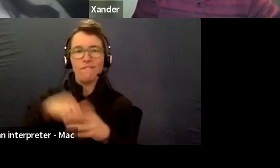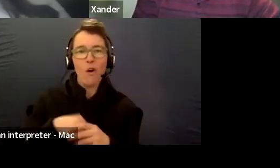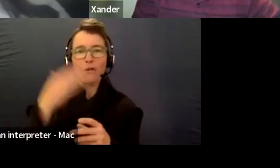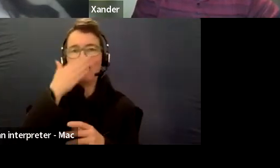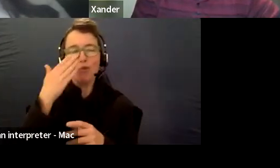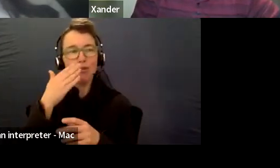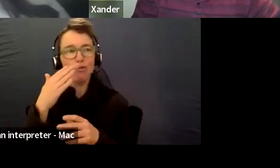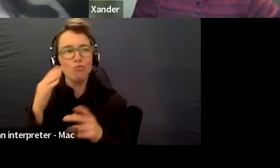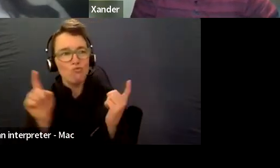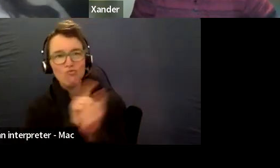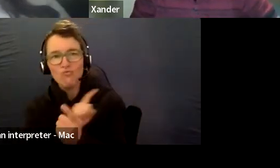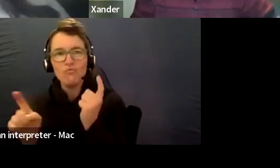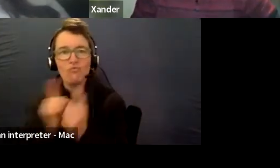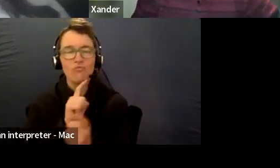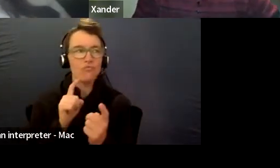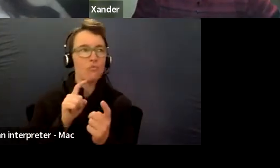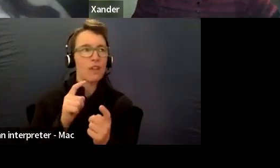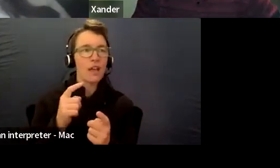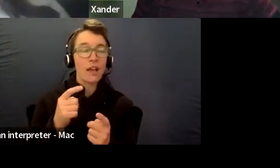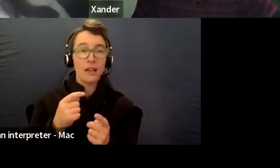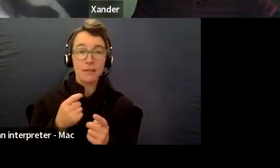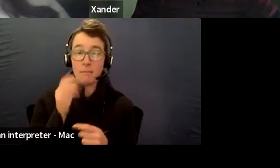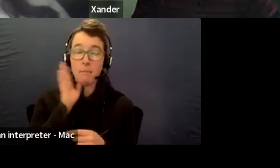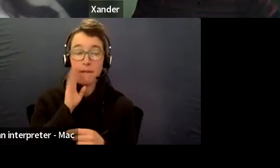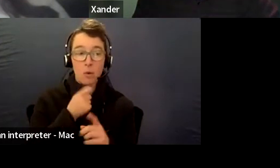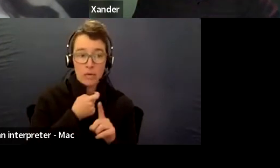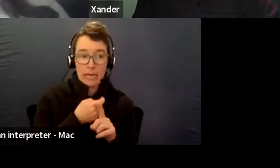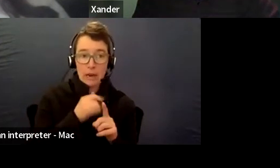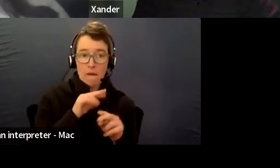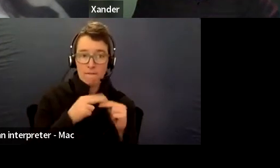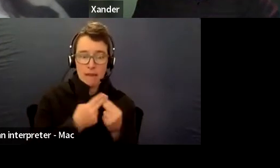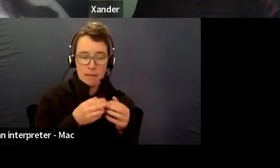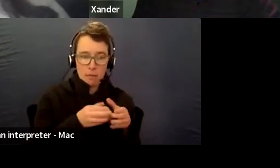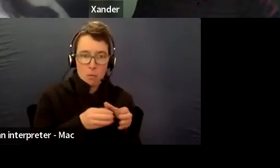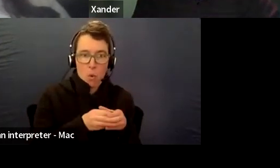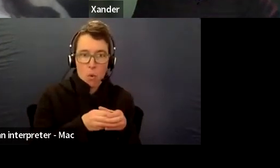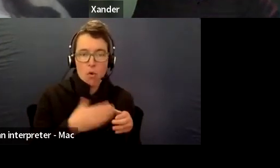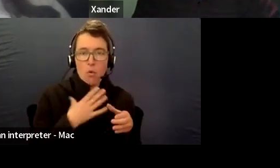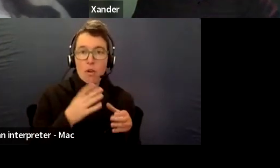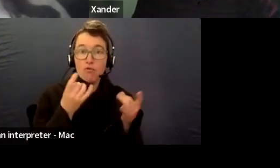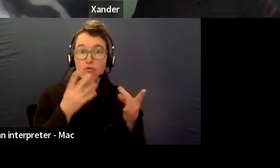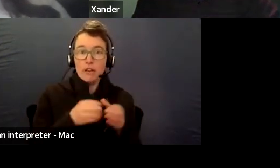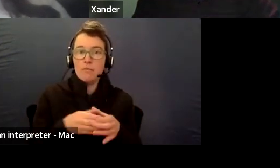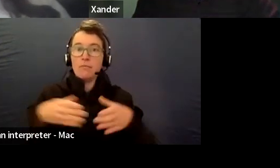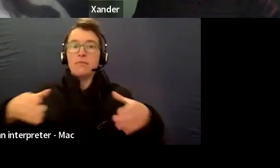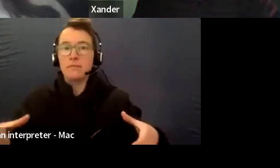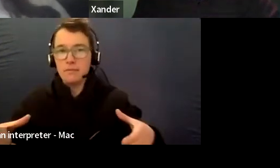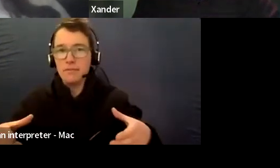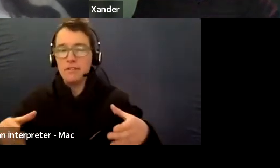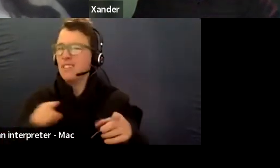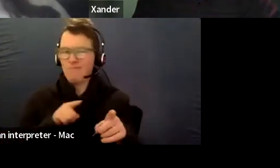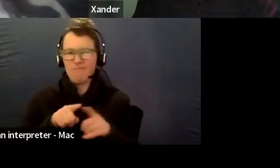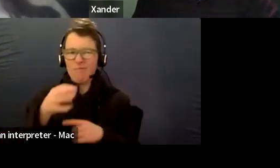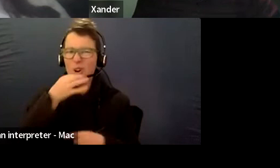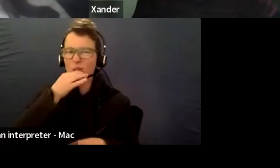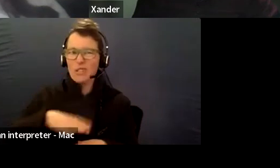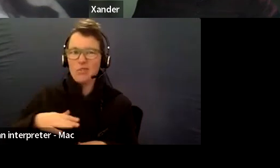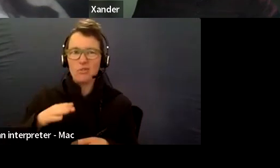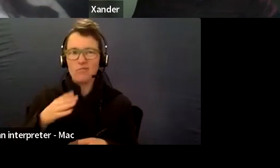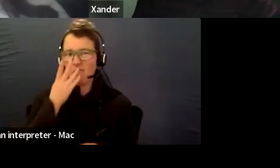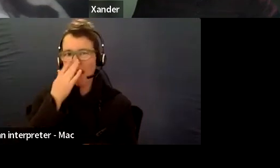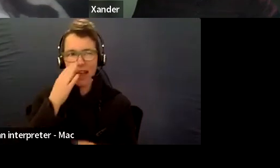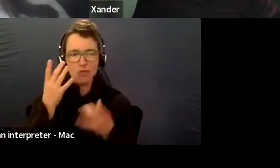of a bigger world than just ourselves, I think, I think more escapes do tick that box, when we come of age.